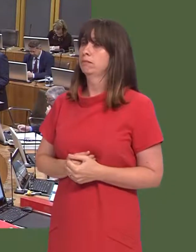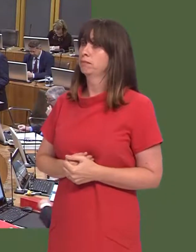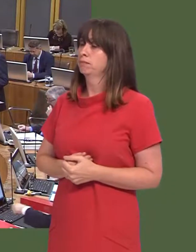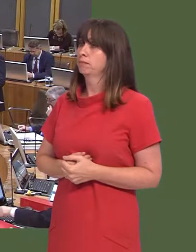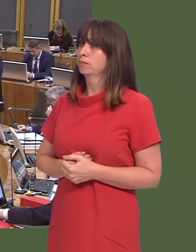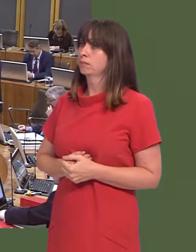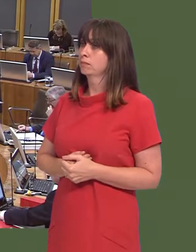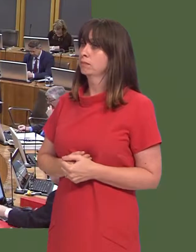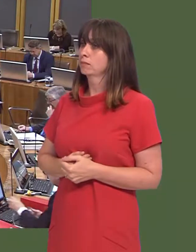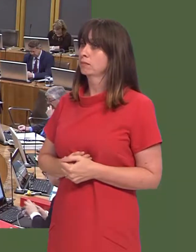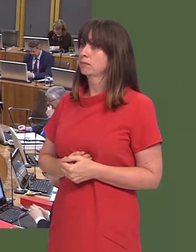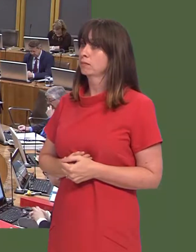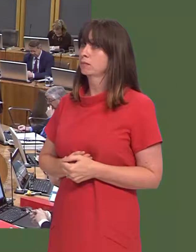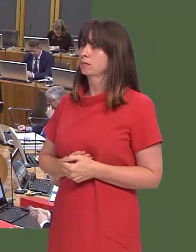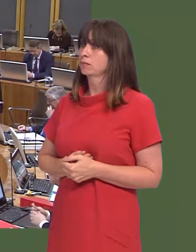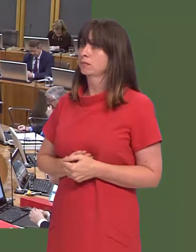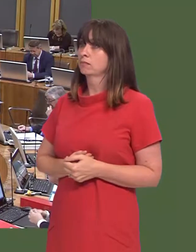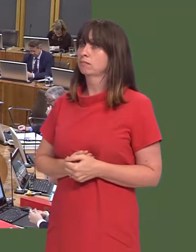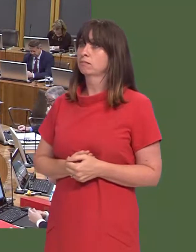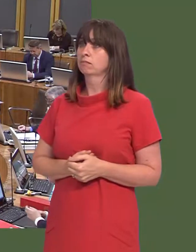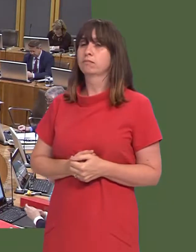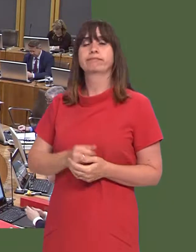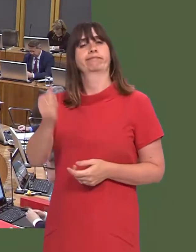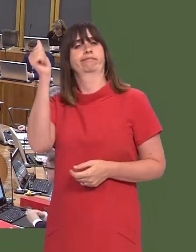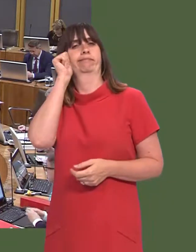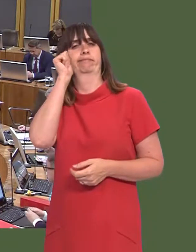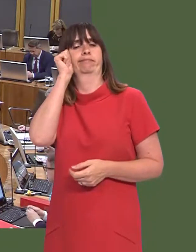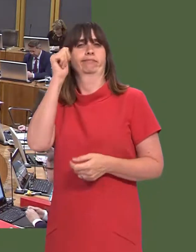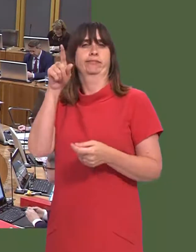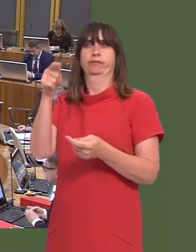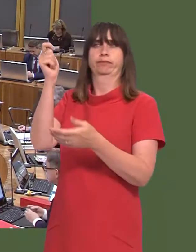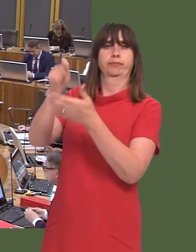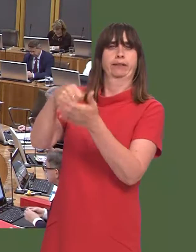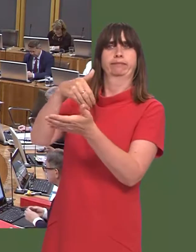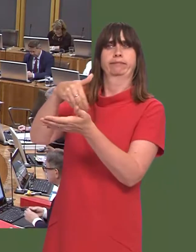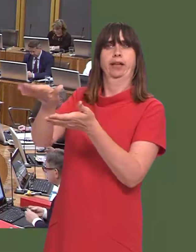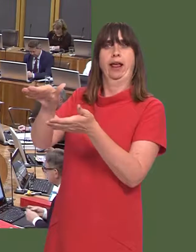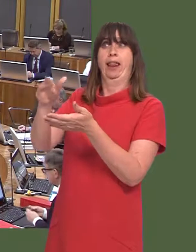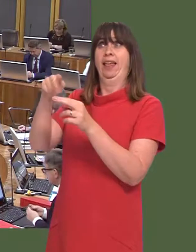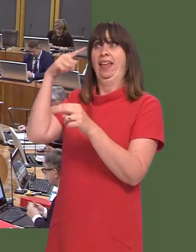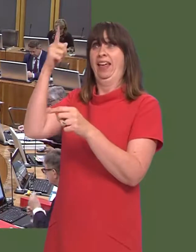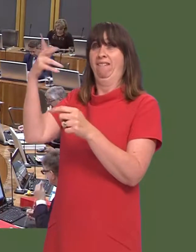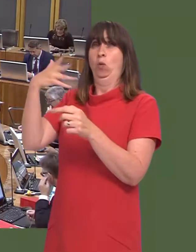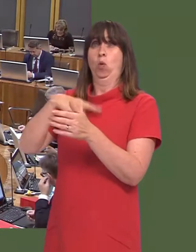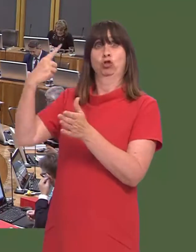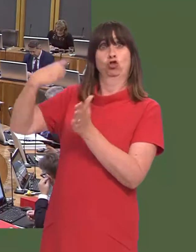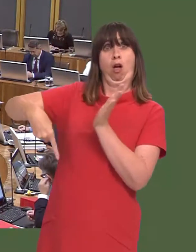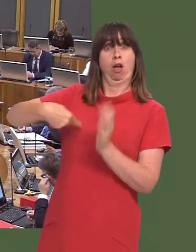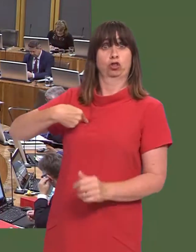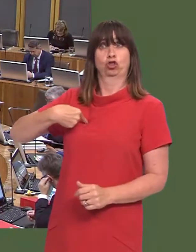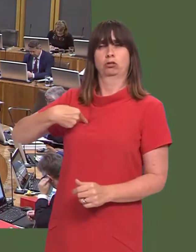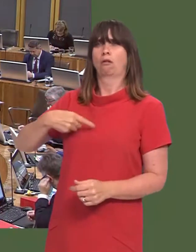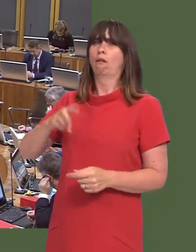Carwyn Jones: Well, first of all, of course, any kind of tariff would be a disaster for